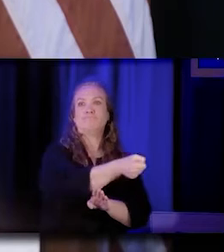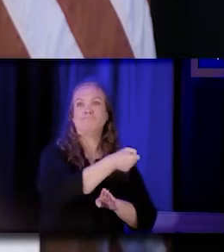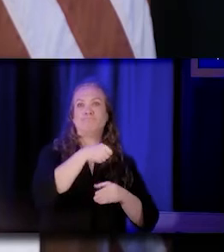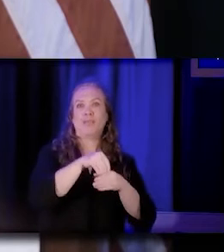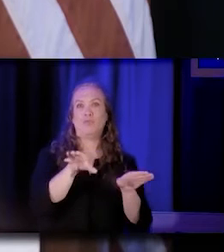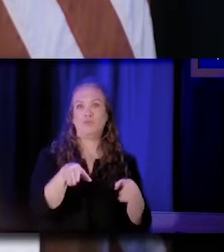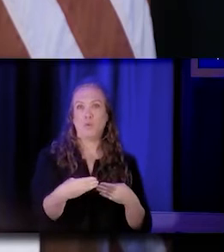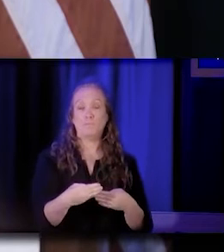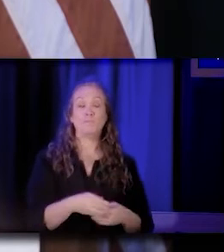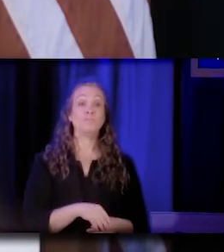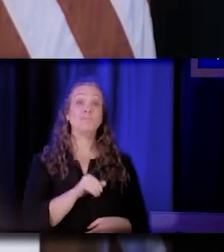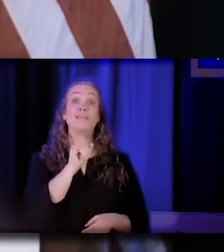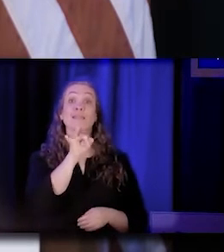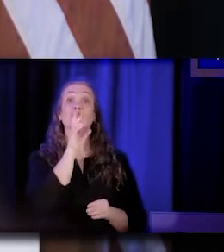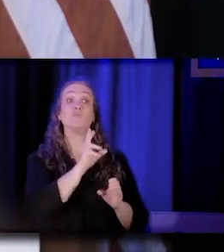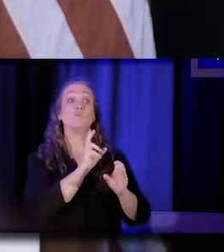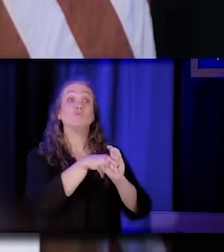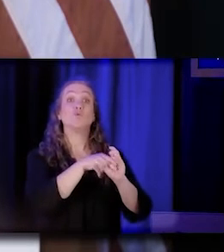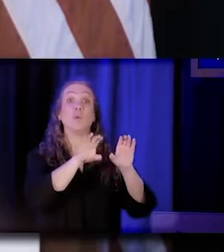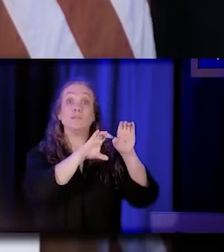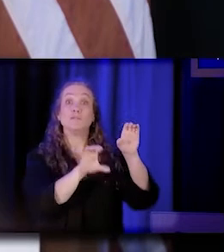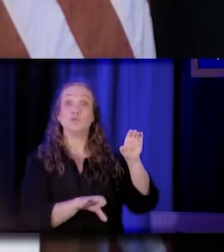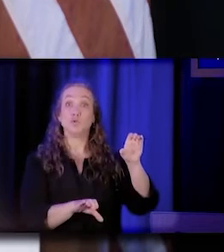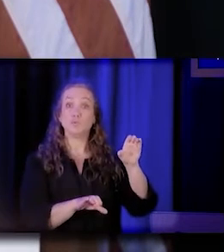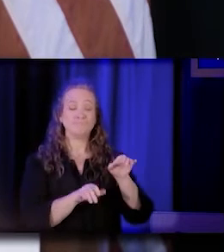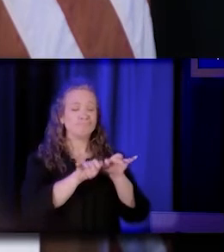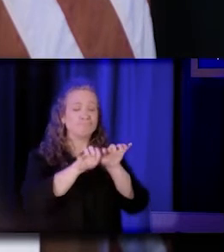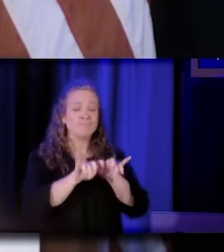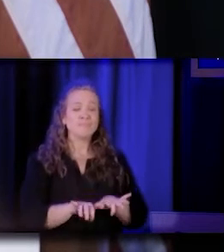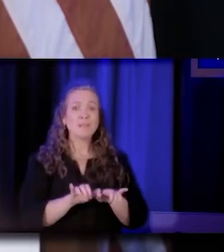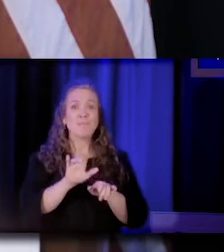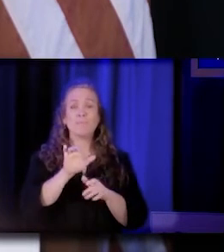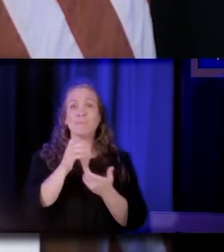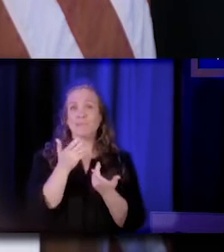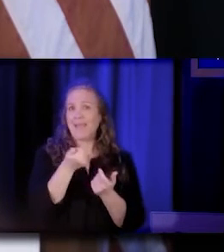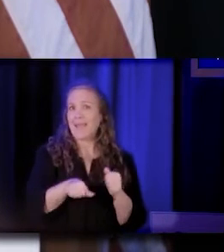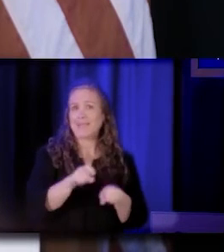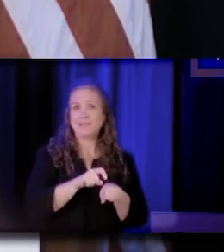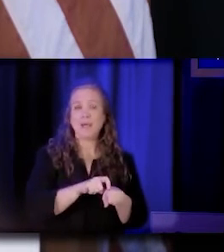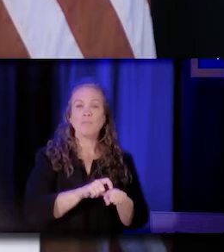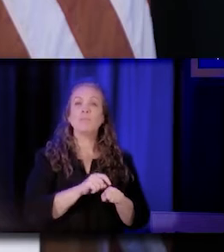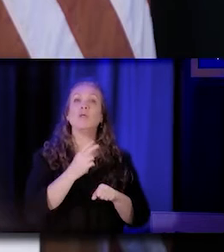If you're joining us on Zoom, please submit a question at any time by clicking on the Q and A icon.